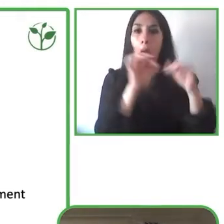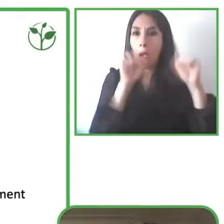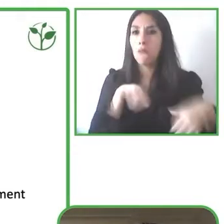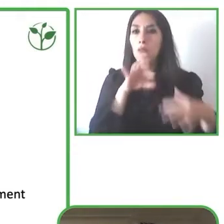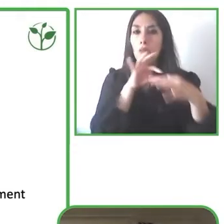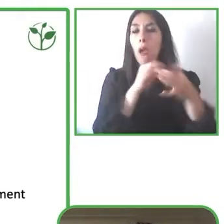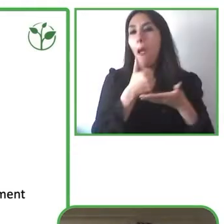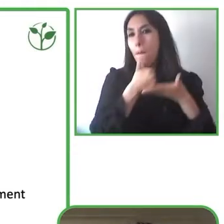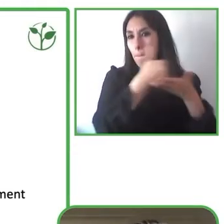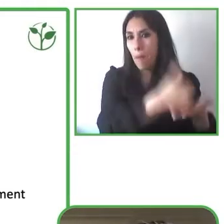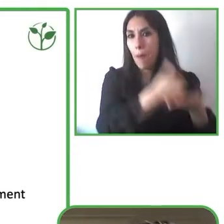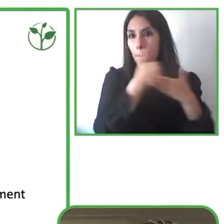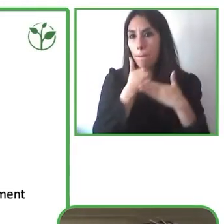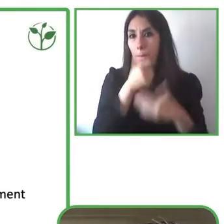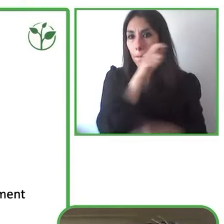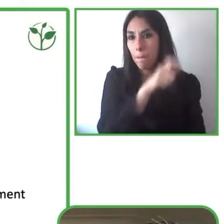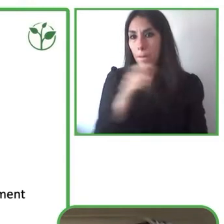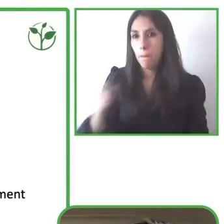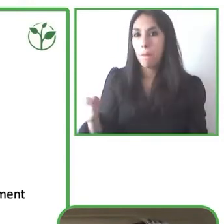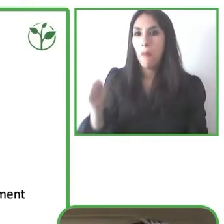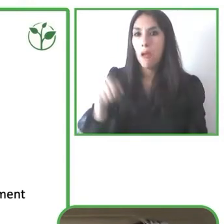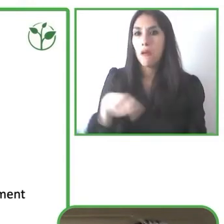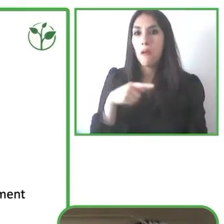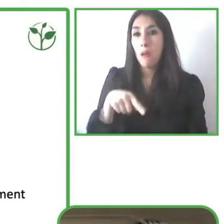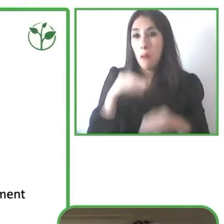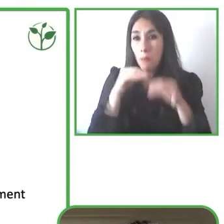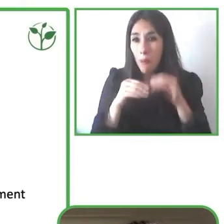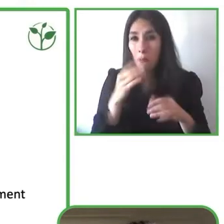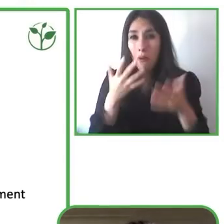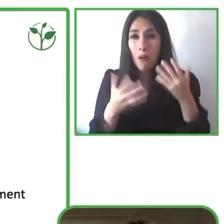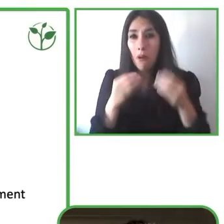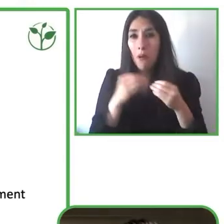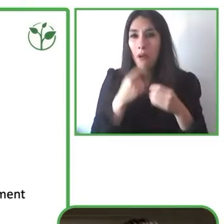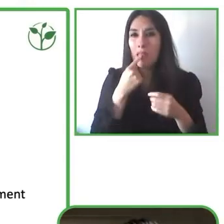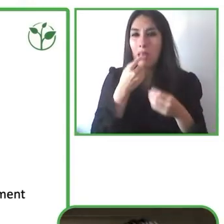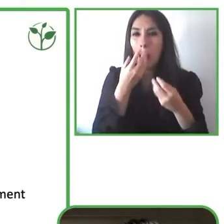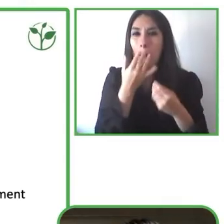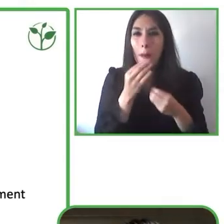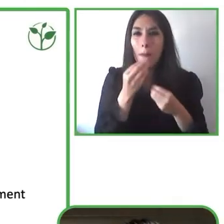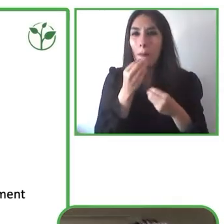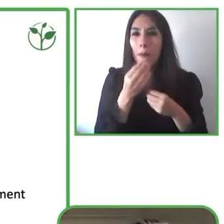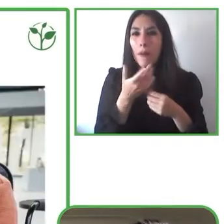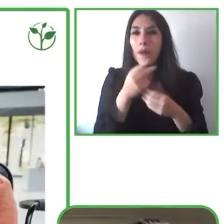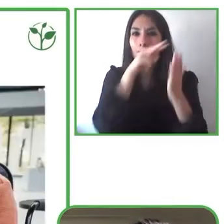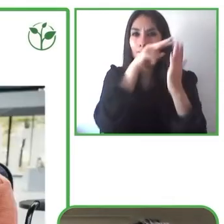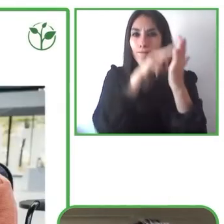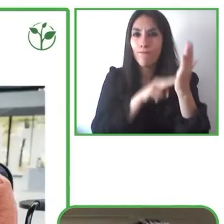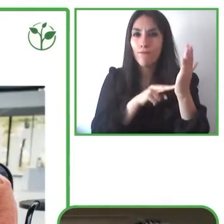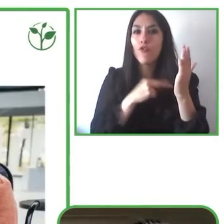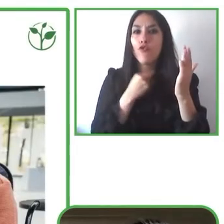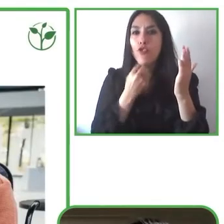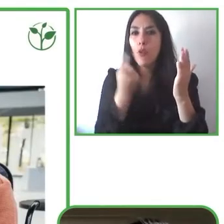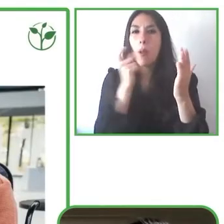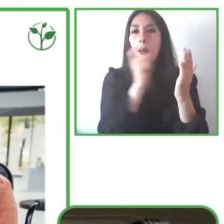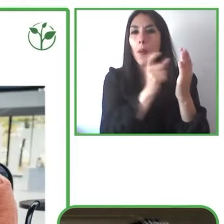connect to the different solutions and have a faster access to these features.